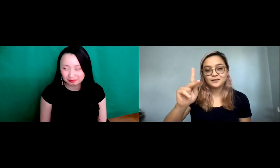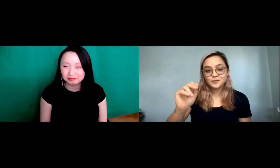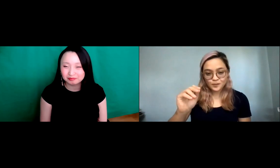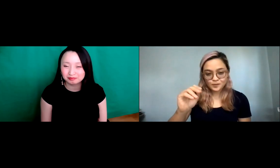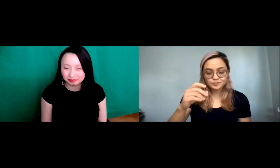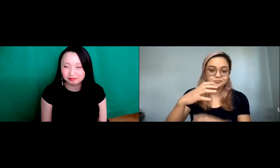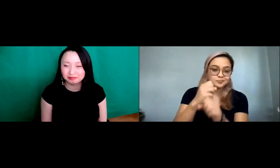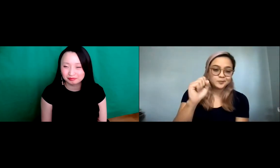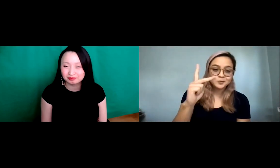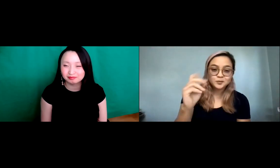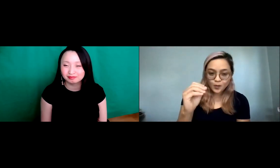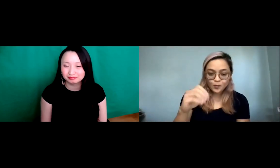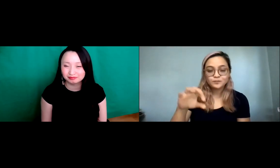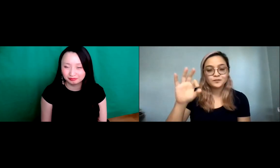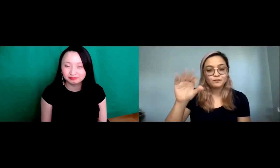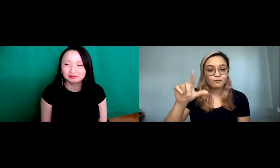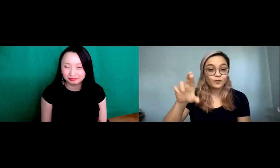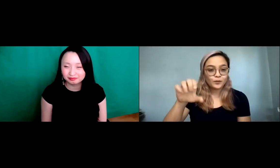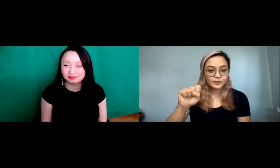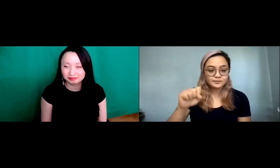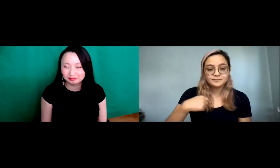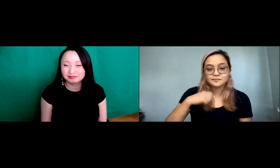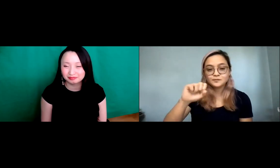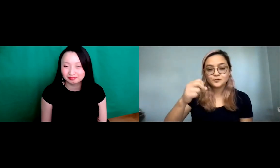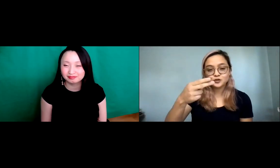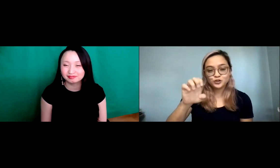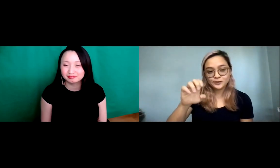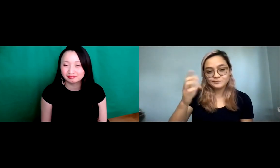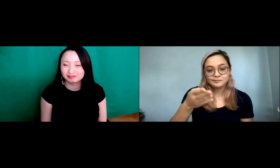Hello. My name is Sachiko, my name, and a lot of